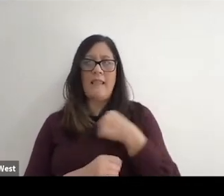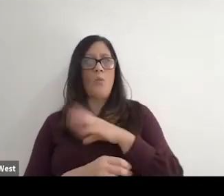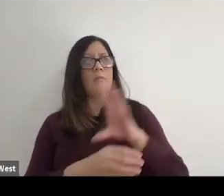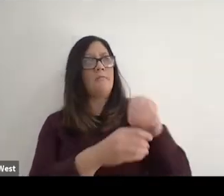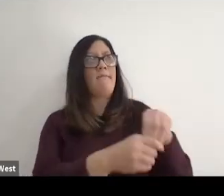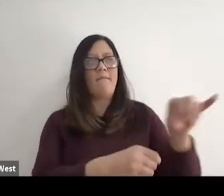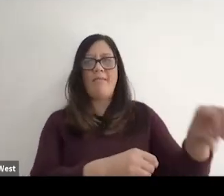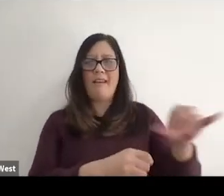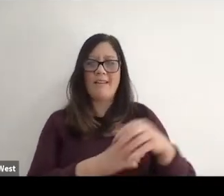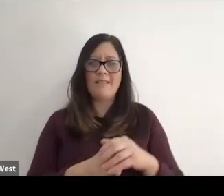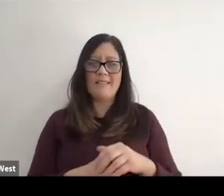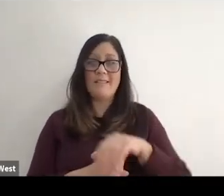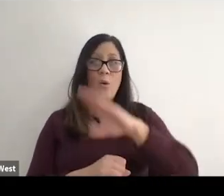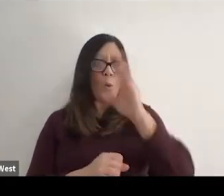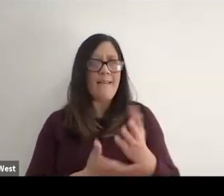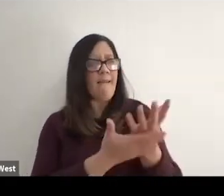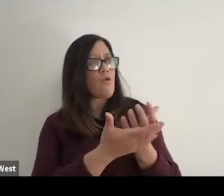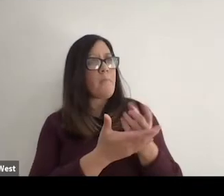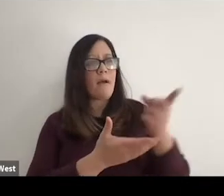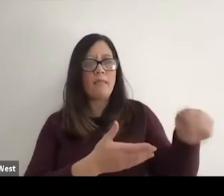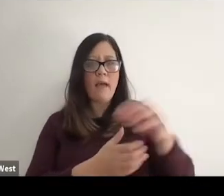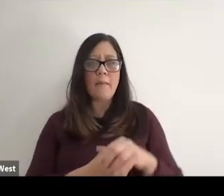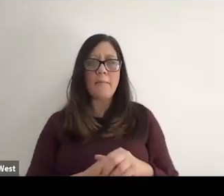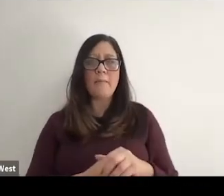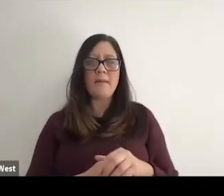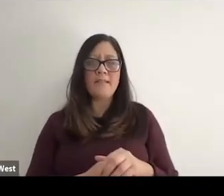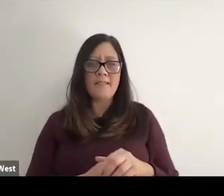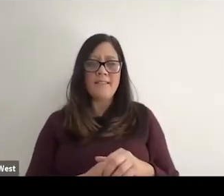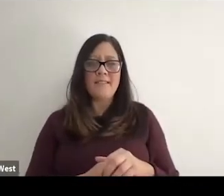tend to be a part of that organization. We never begged them,